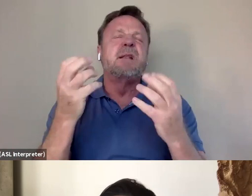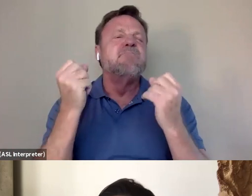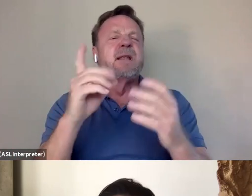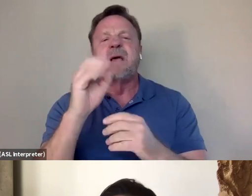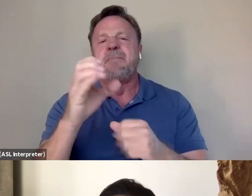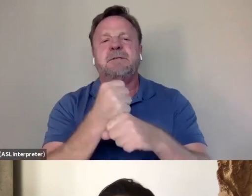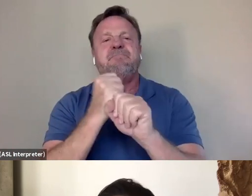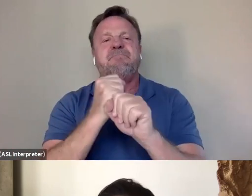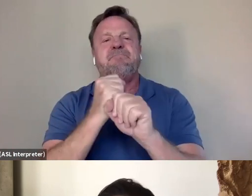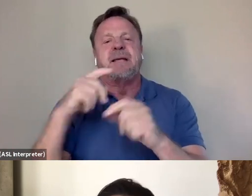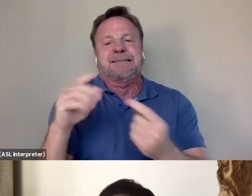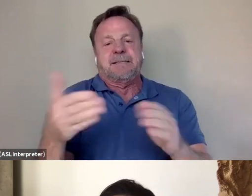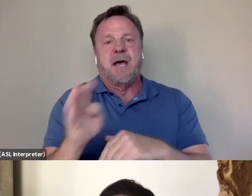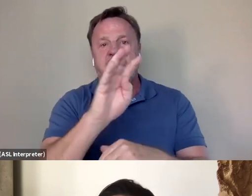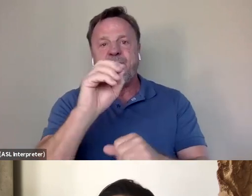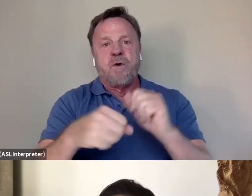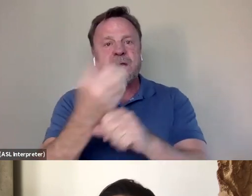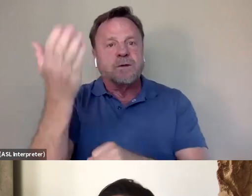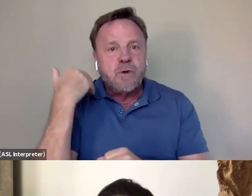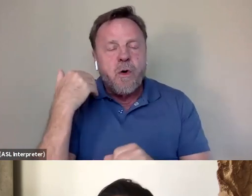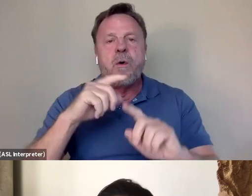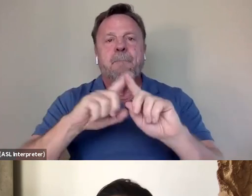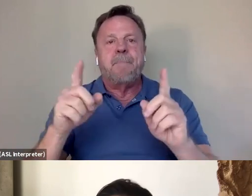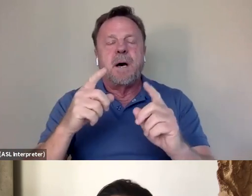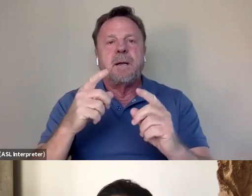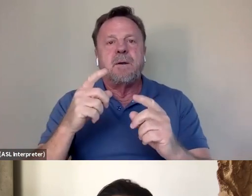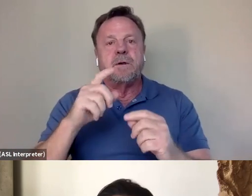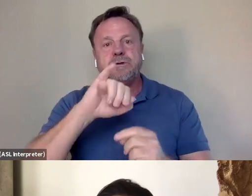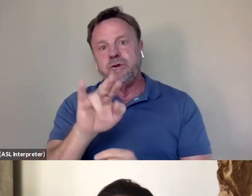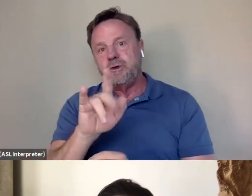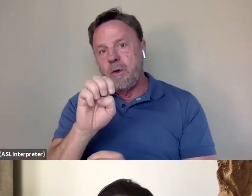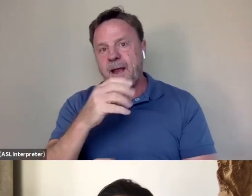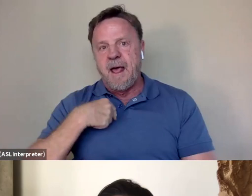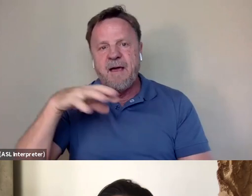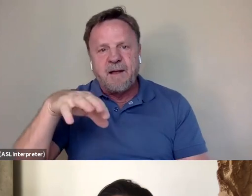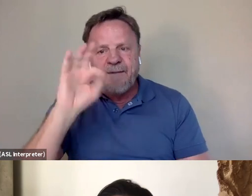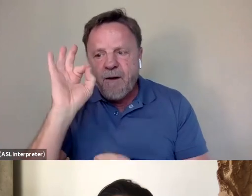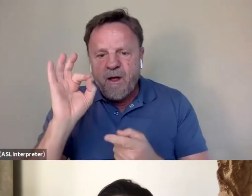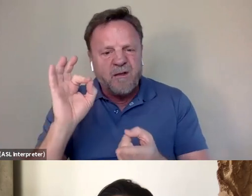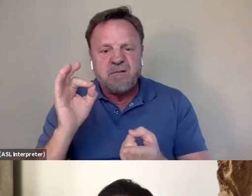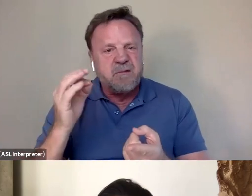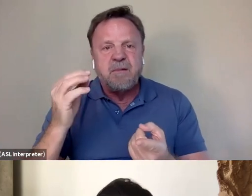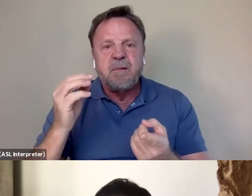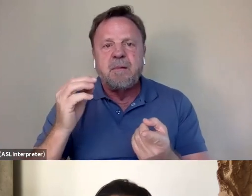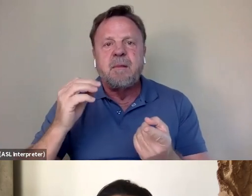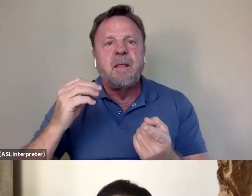since he passed away 40 years ago, but what we found out, Julia and I found out that there hasn't been a documentary